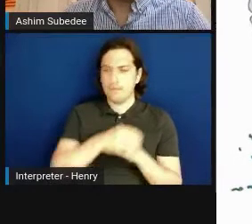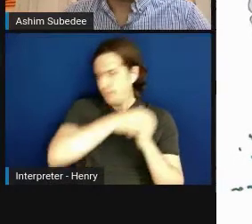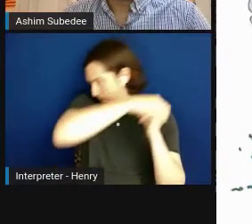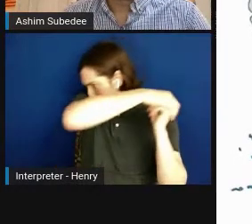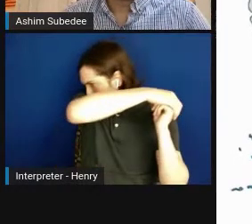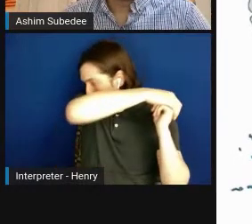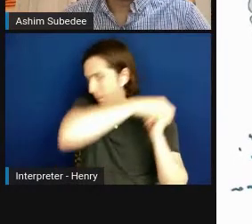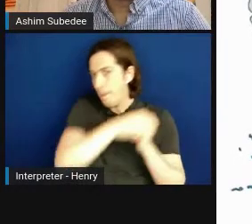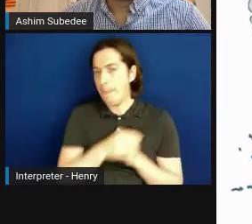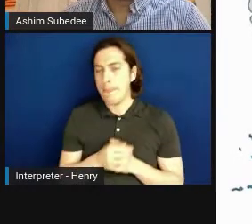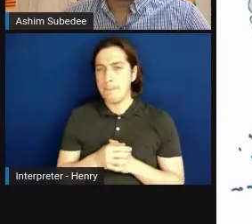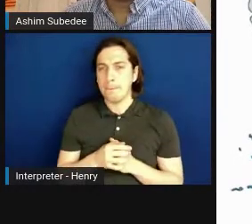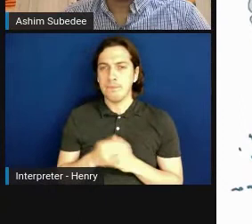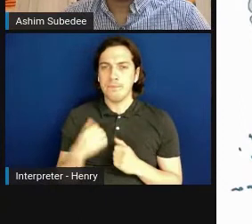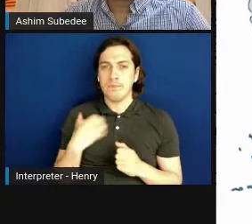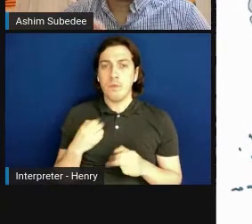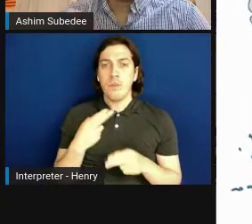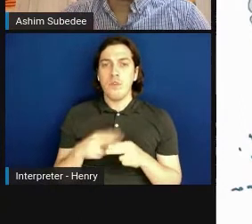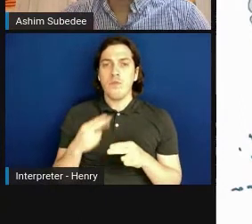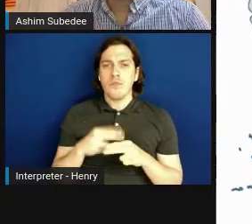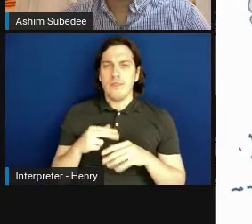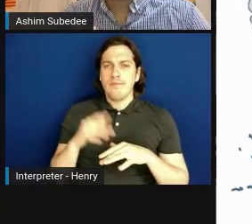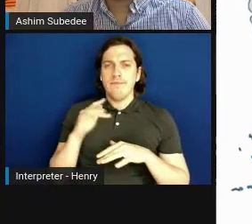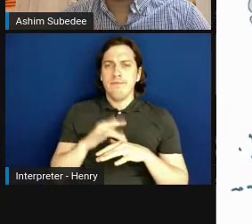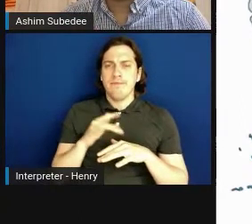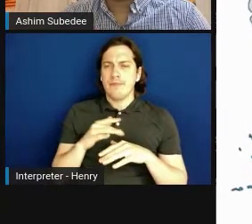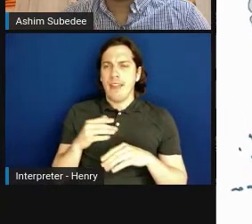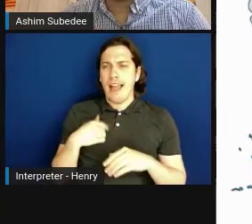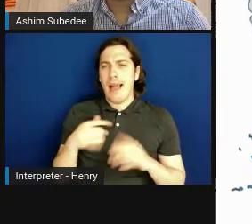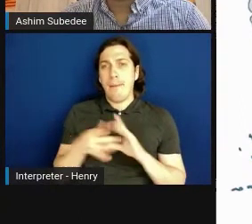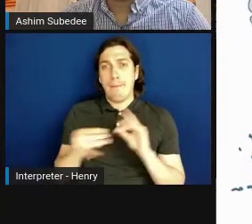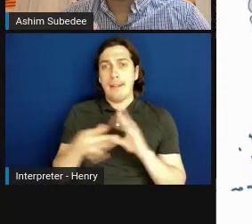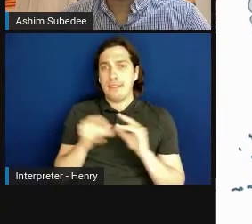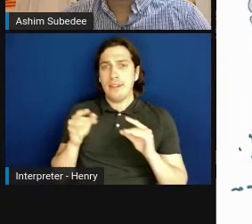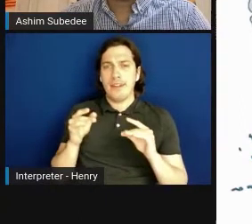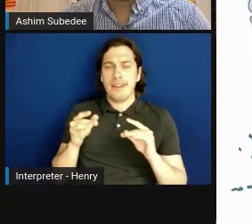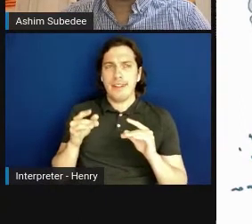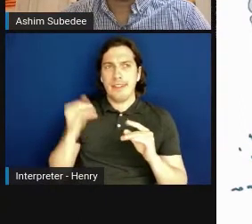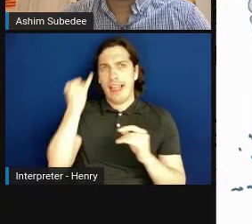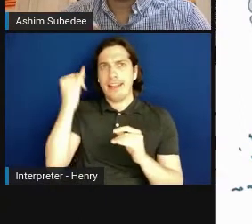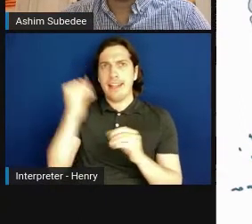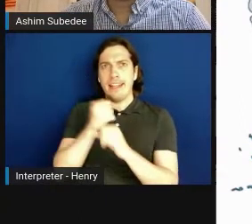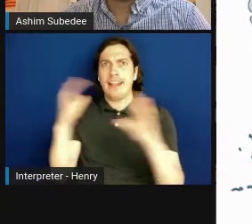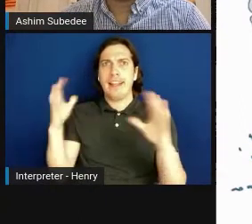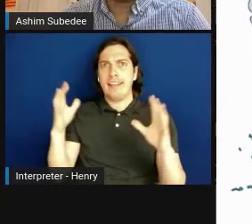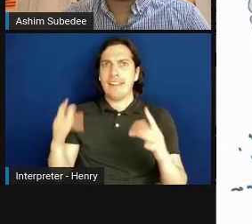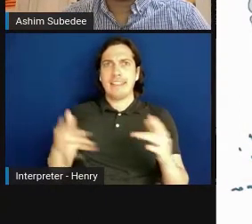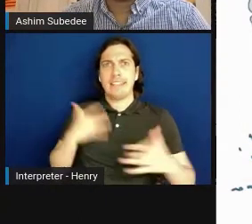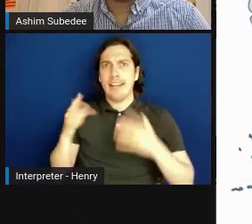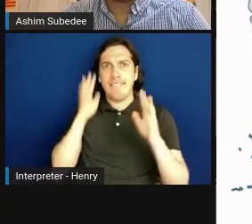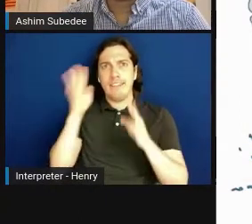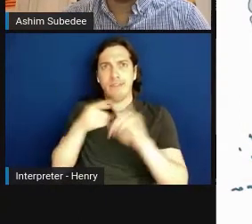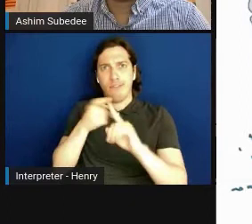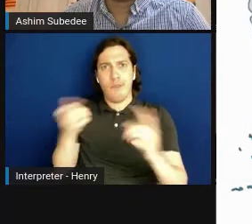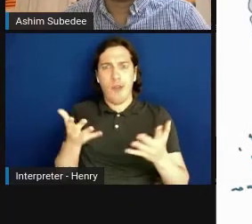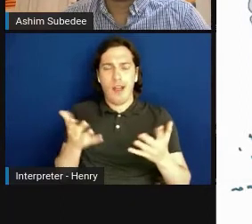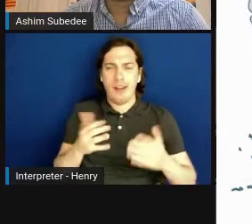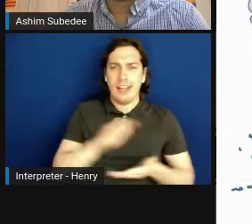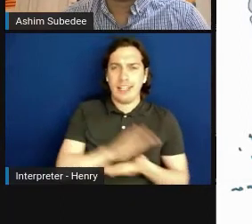I wanted to briefly touch up on .. . I mentioned the whole idea of a lot of exciting innovation comes out of academic labs and academic partnership.